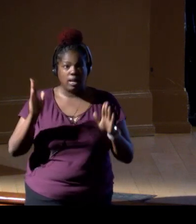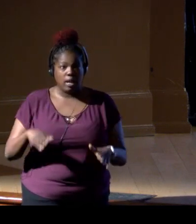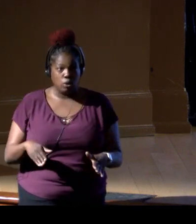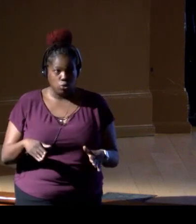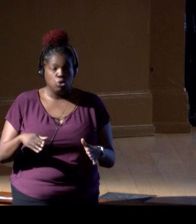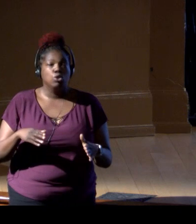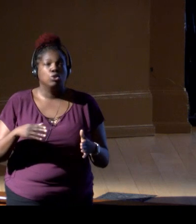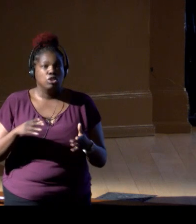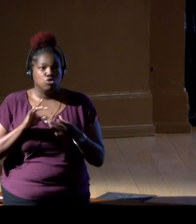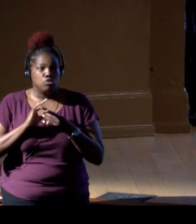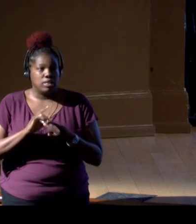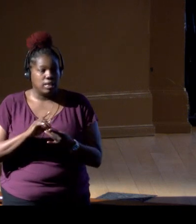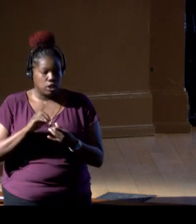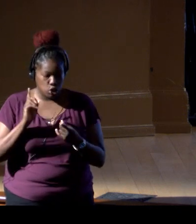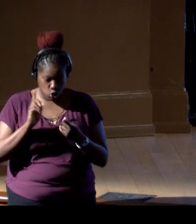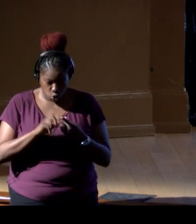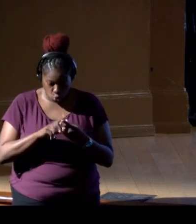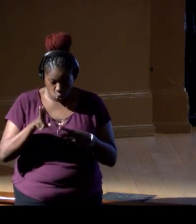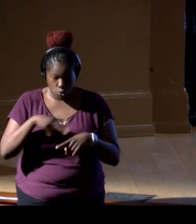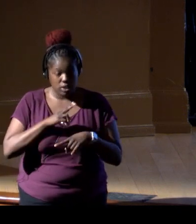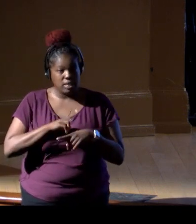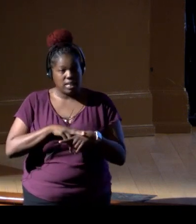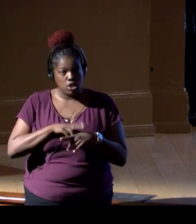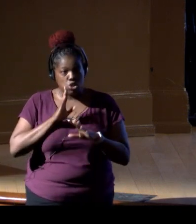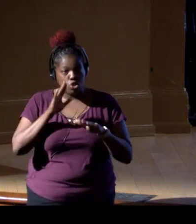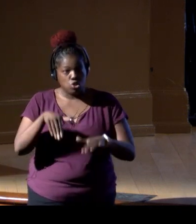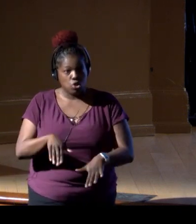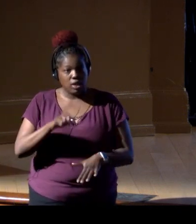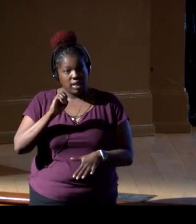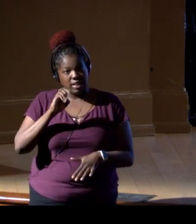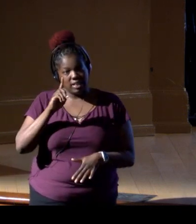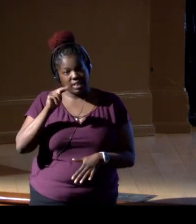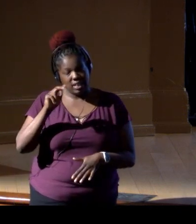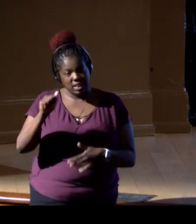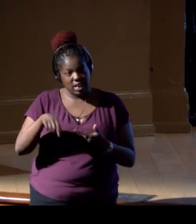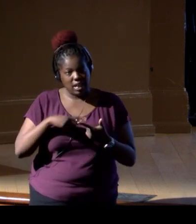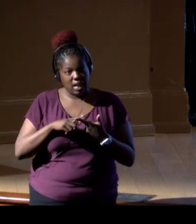revolving around National Aquatic eDNA, Ocean Biodiversity,